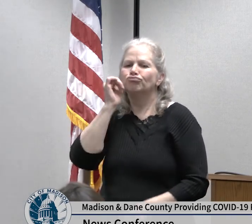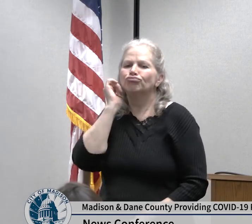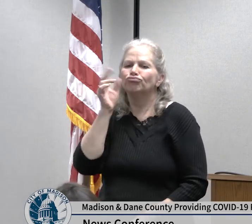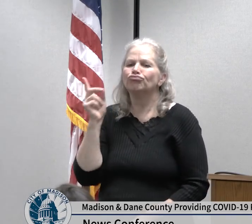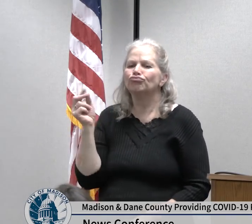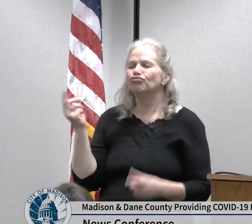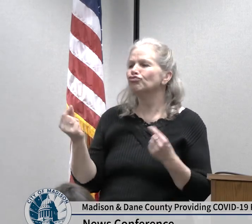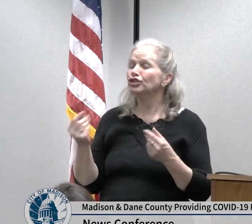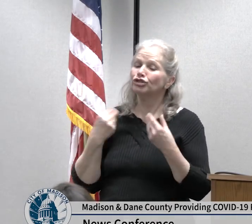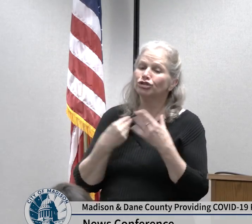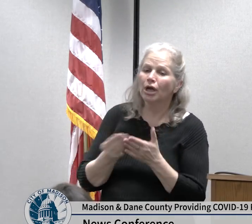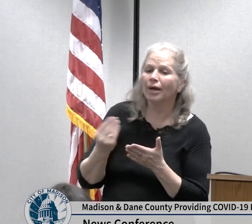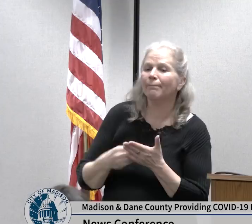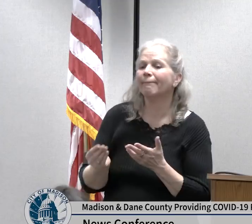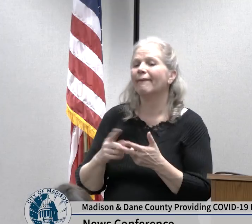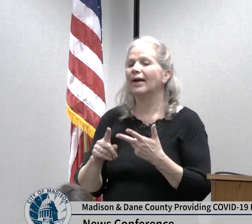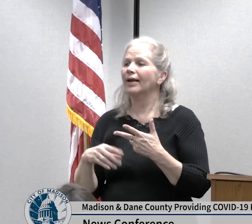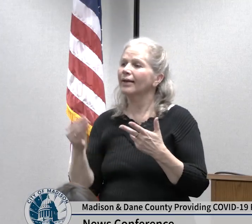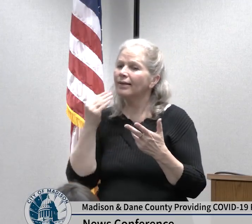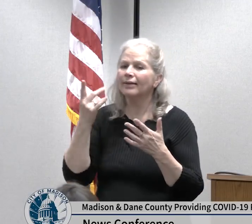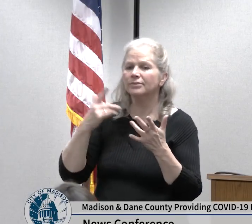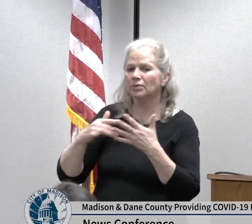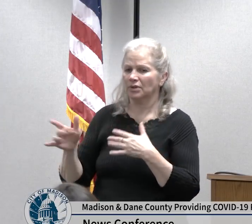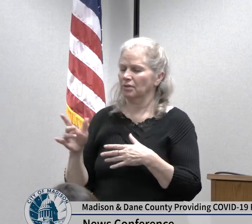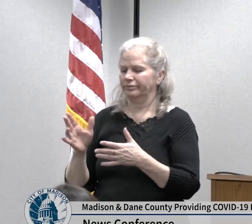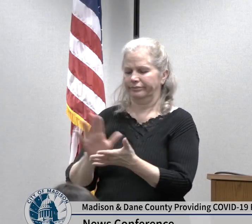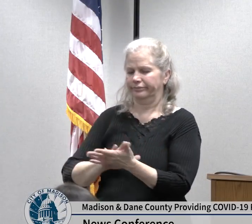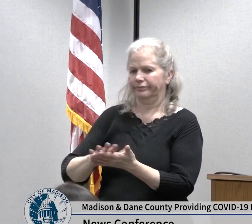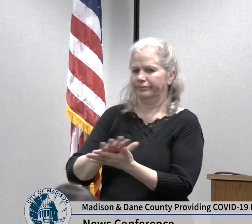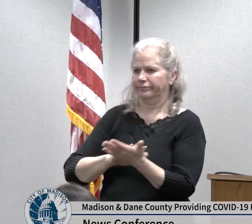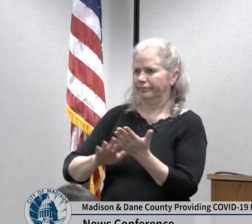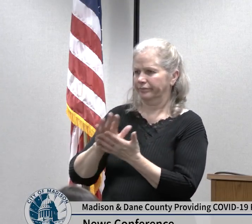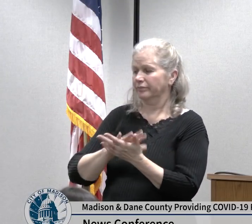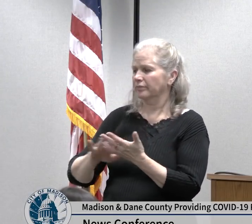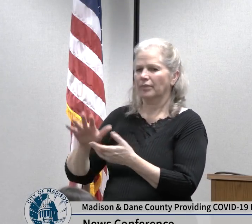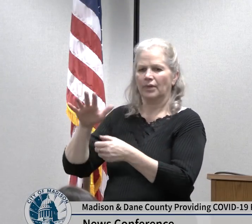avoiding handshaking we have more recommendation about these